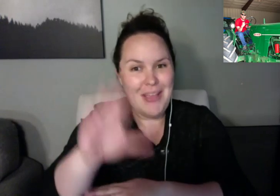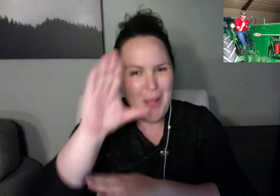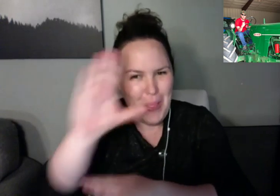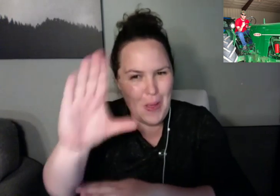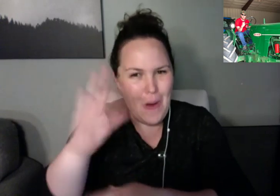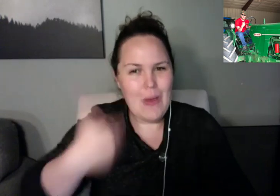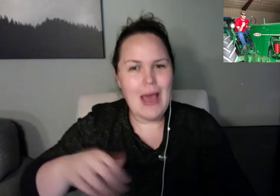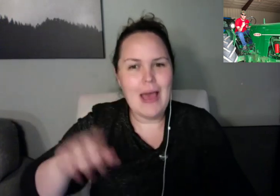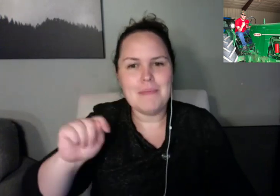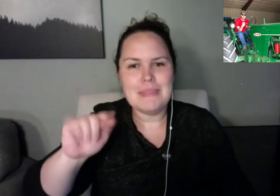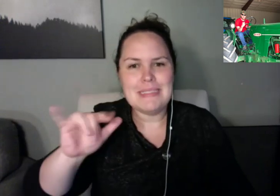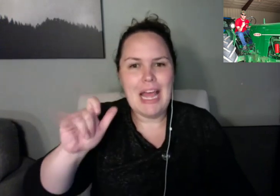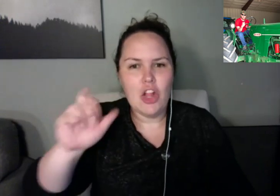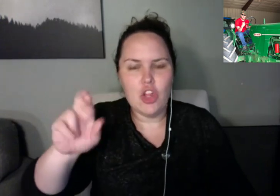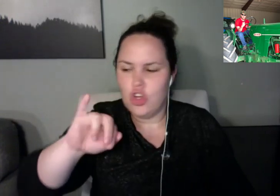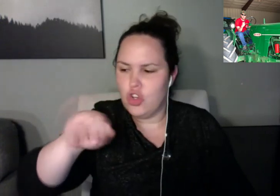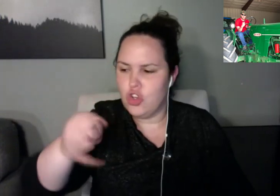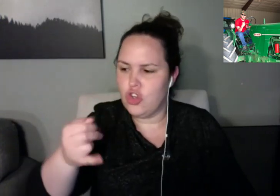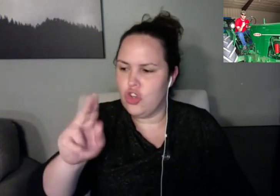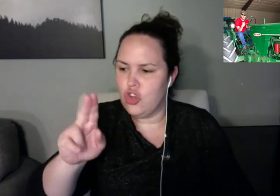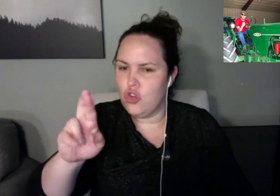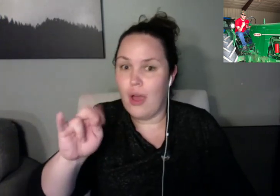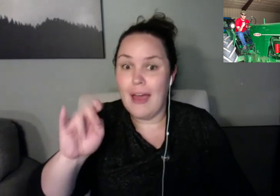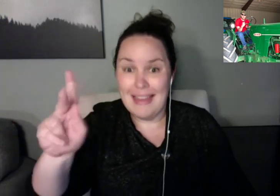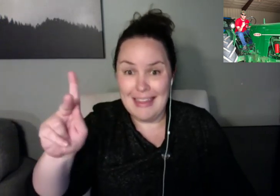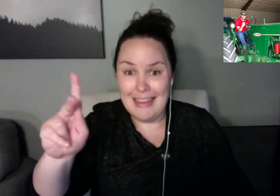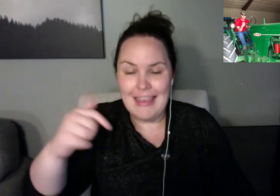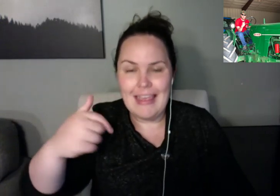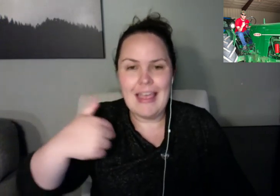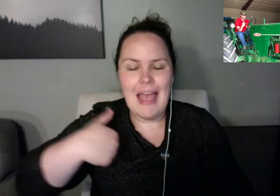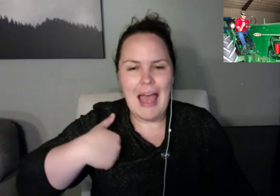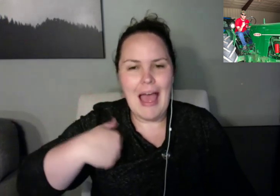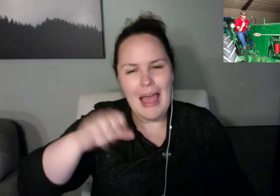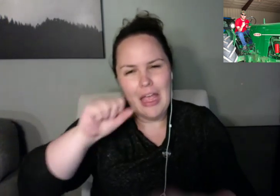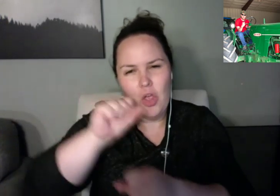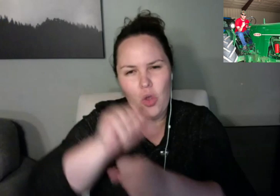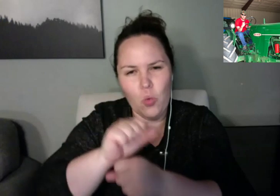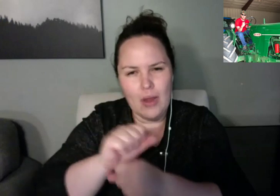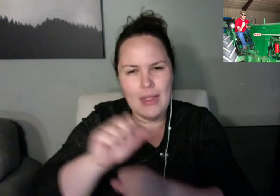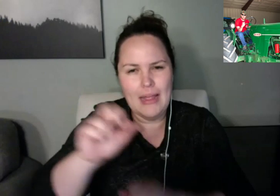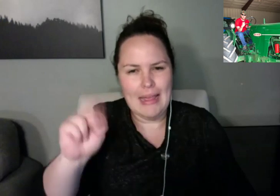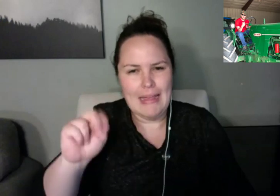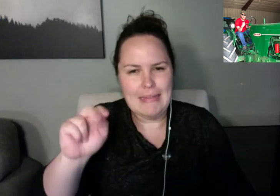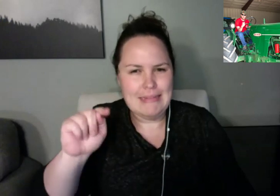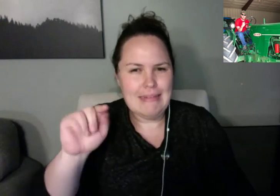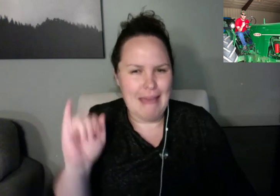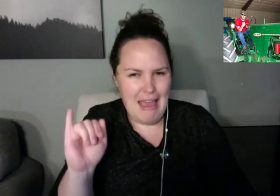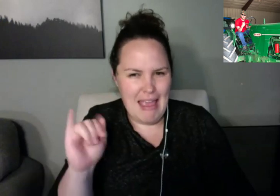gentleman who helped me plan the ride every year, and then it was him.